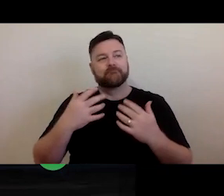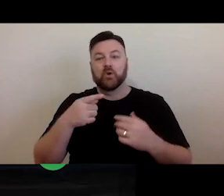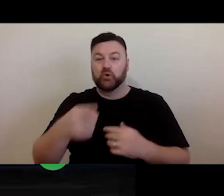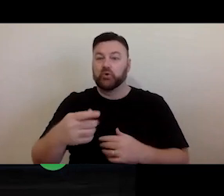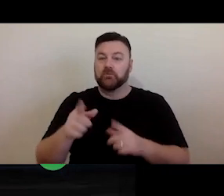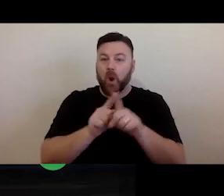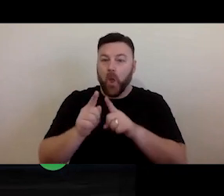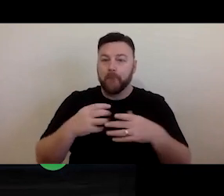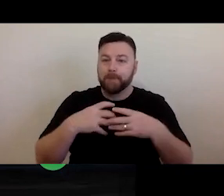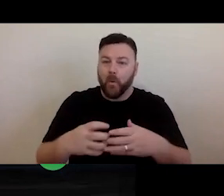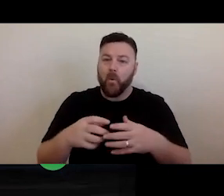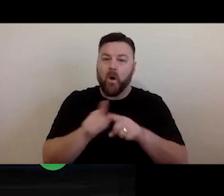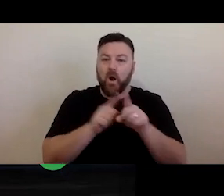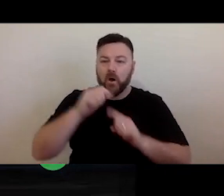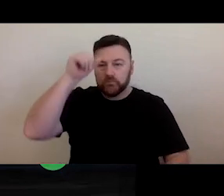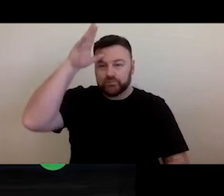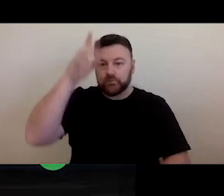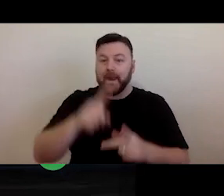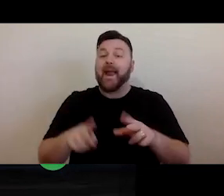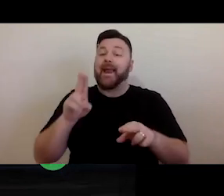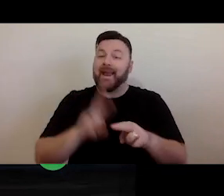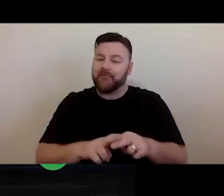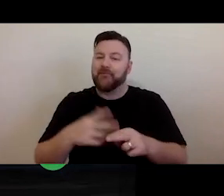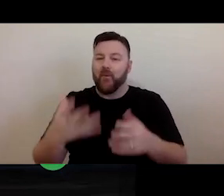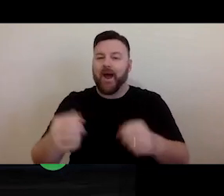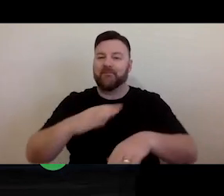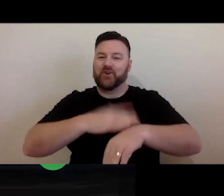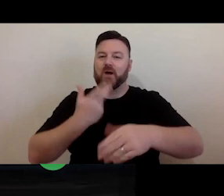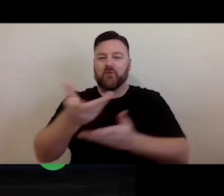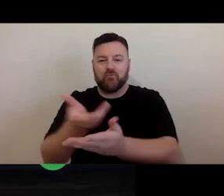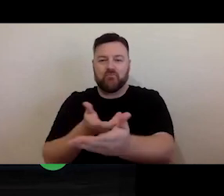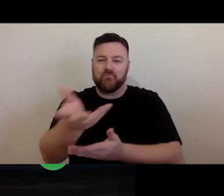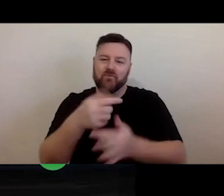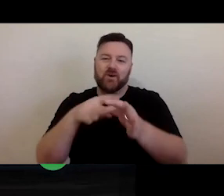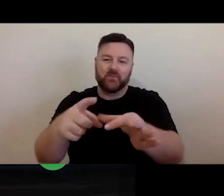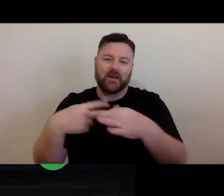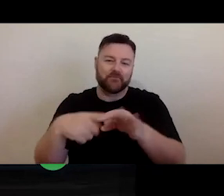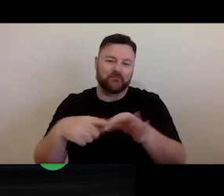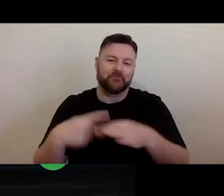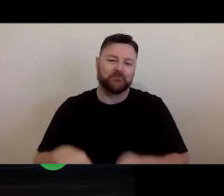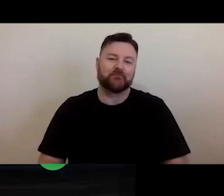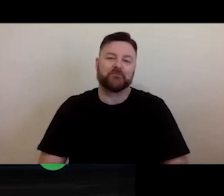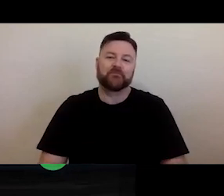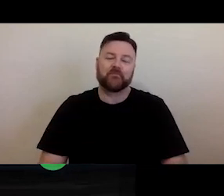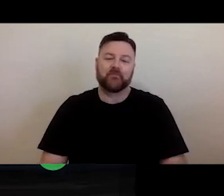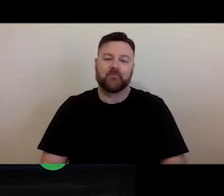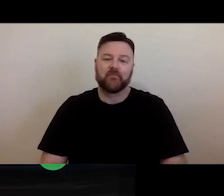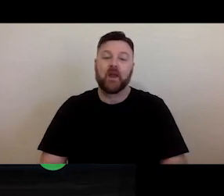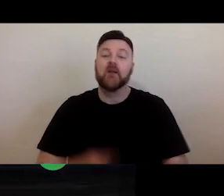when it's kind of directed by and responding to questions. So before we kind of go into a Q&A, I will give you a couple of links where you